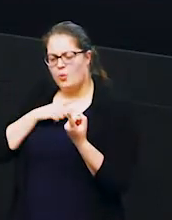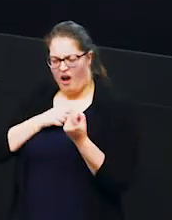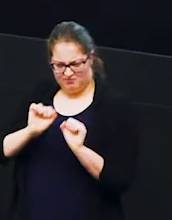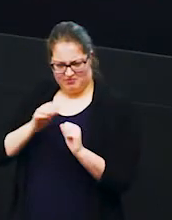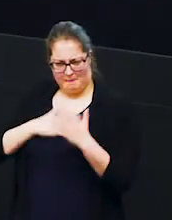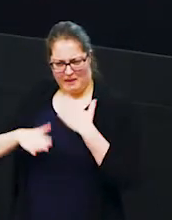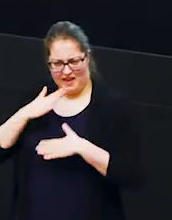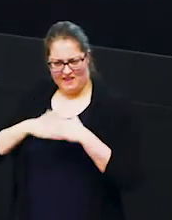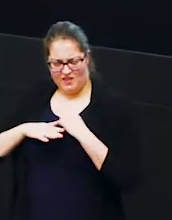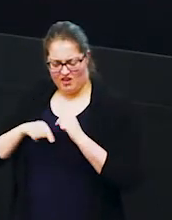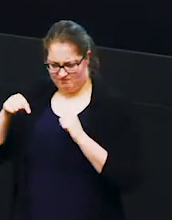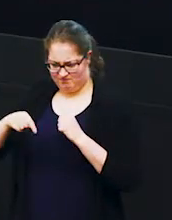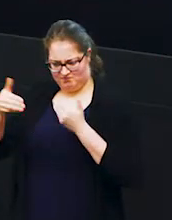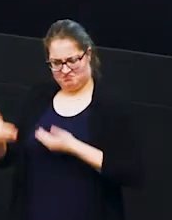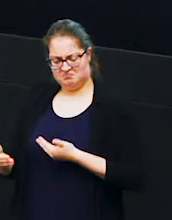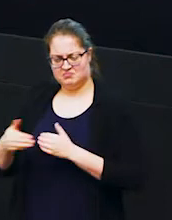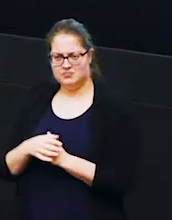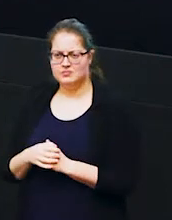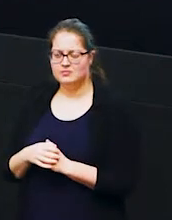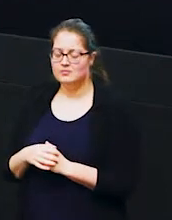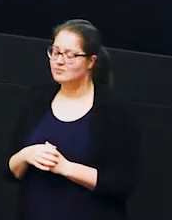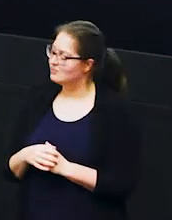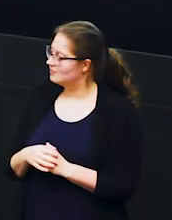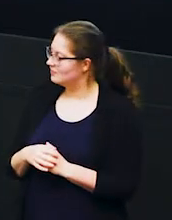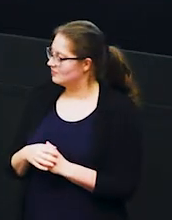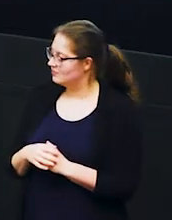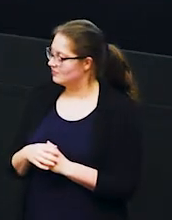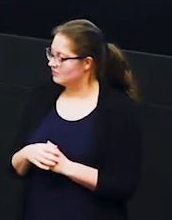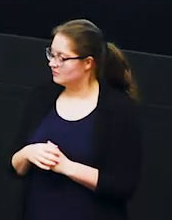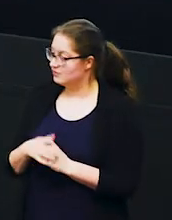at this time of year so this is something that we can do in different seasons at different